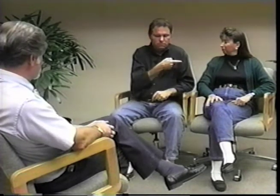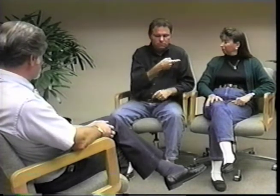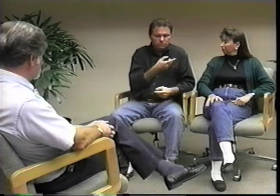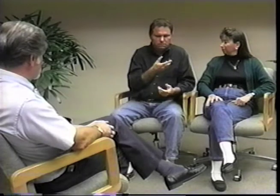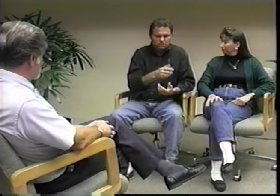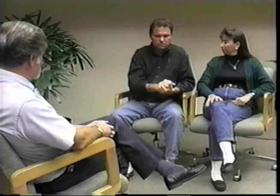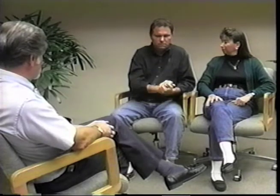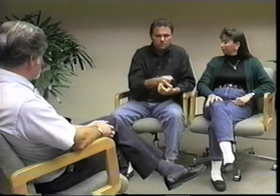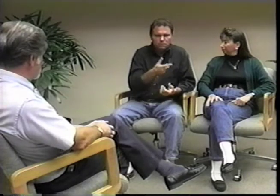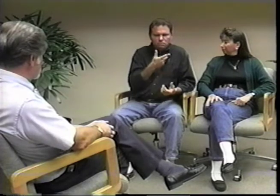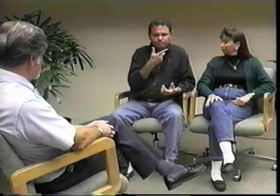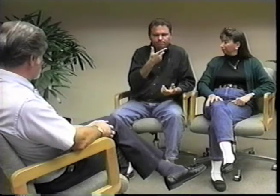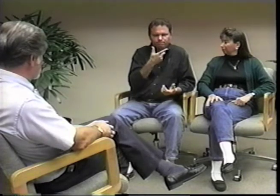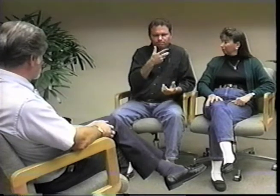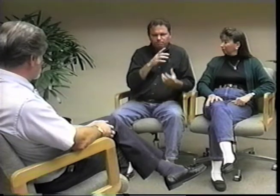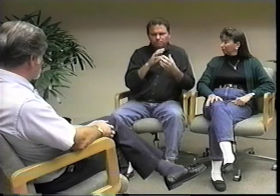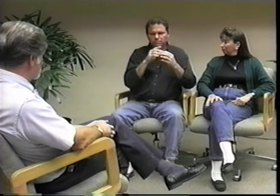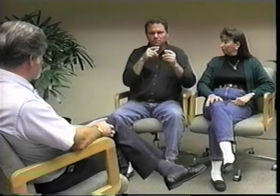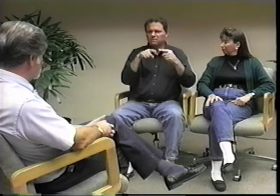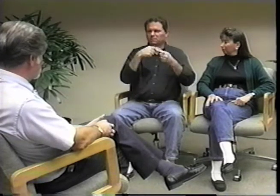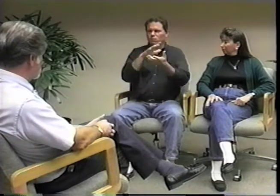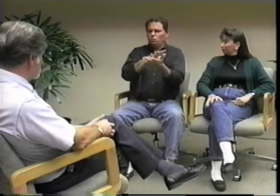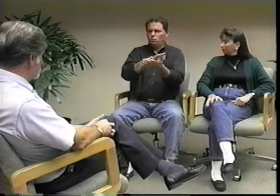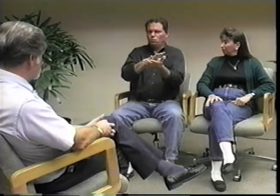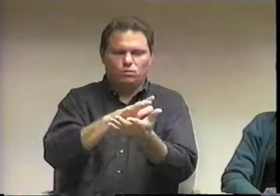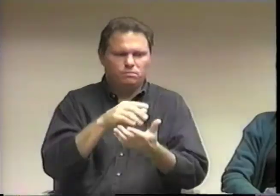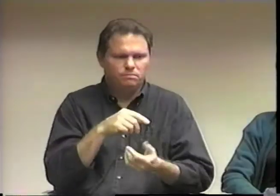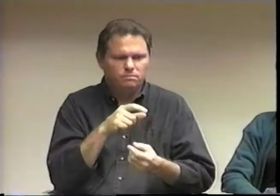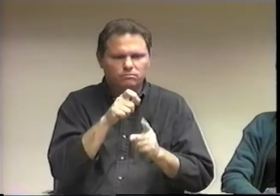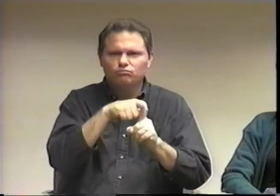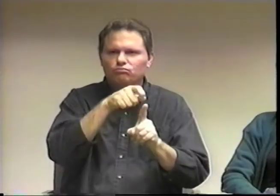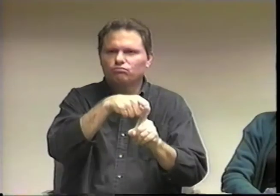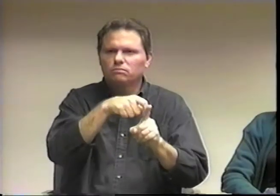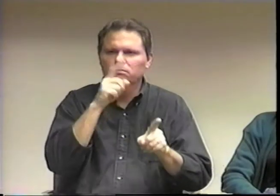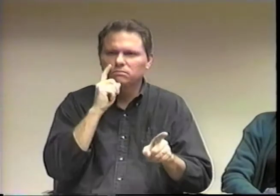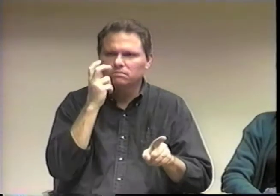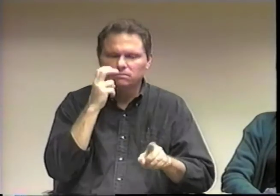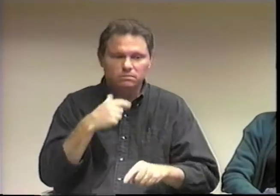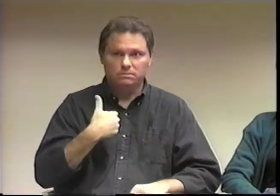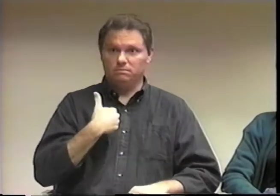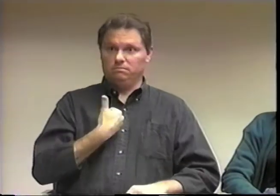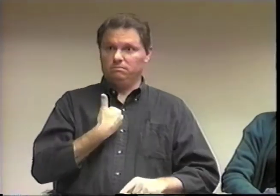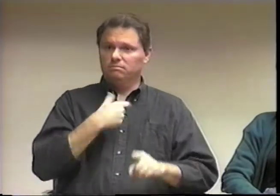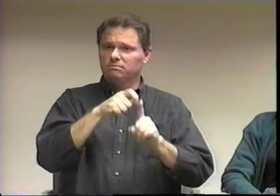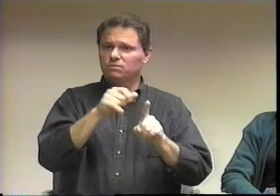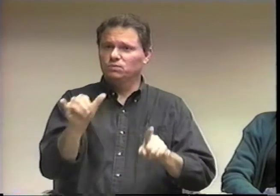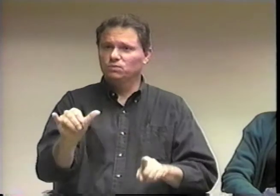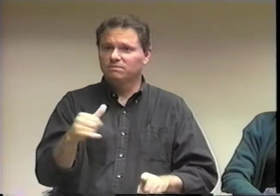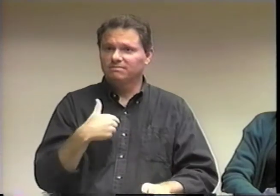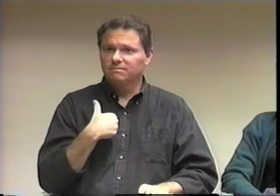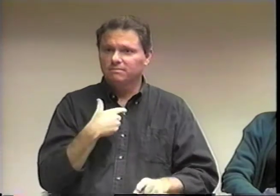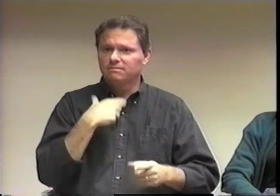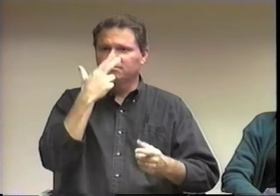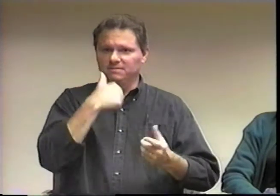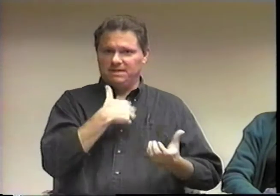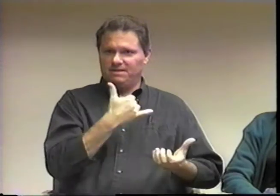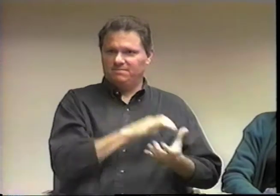It reminds me that it's true what happens at the schools with DeafBlind kids - they do get picked on.